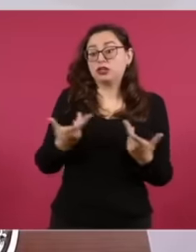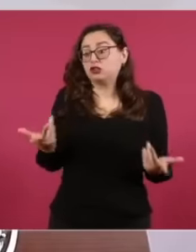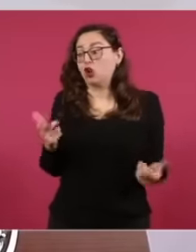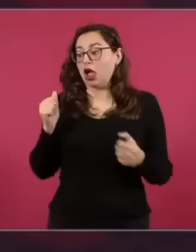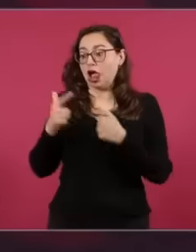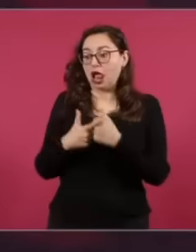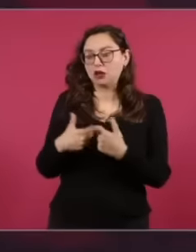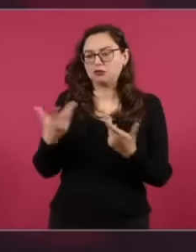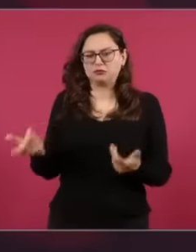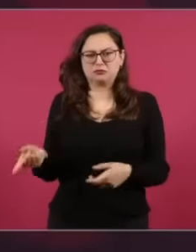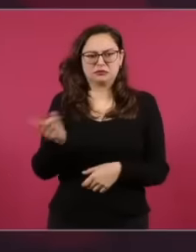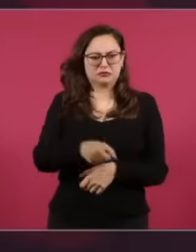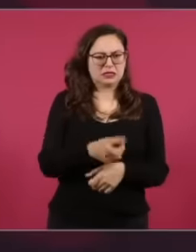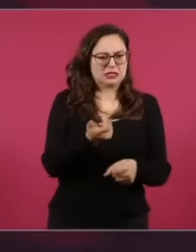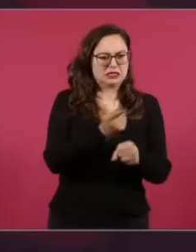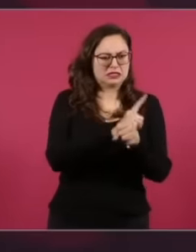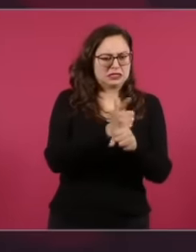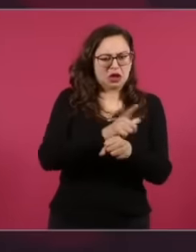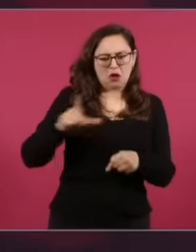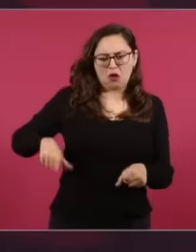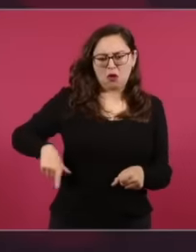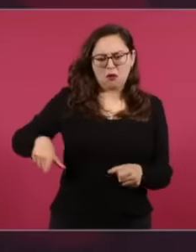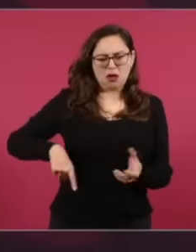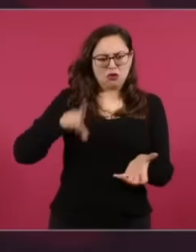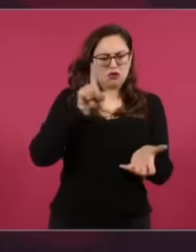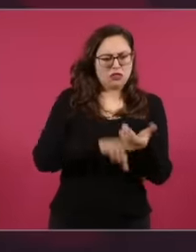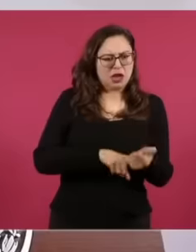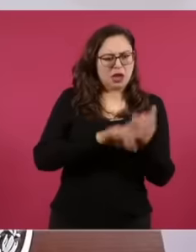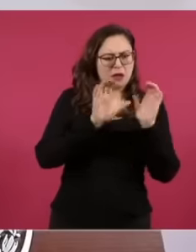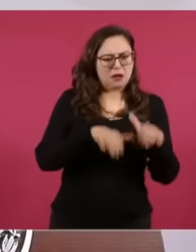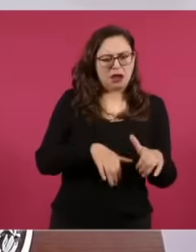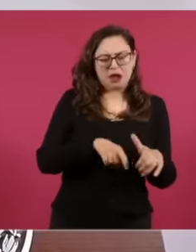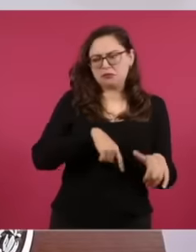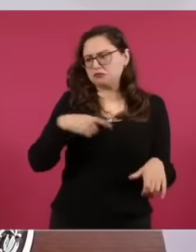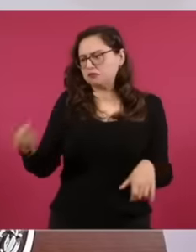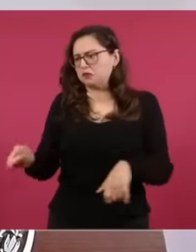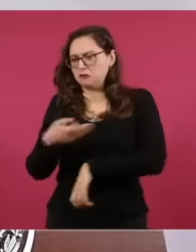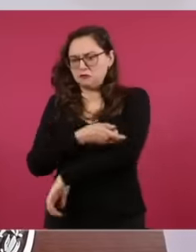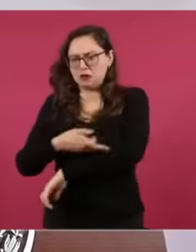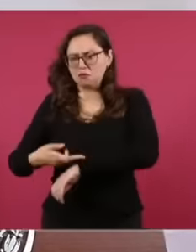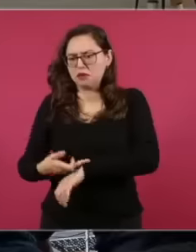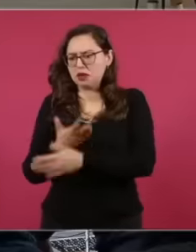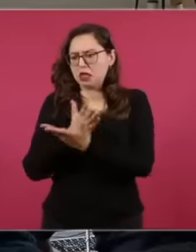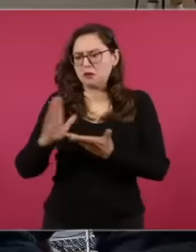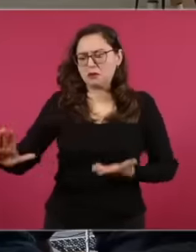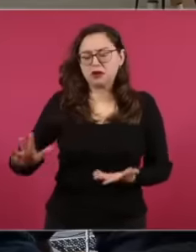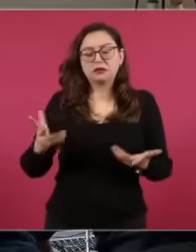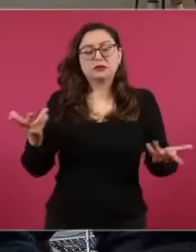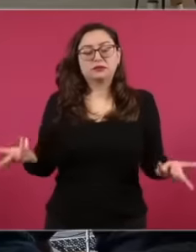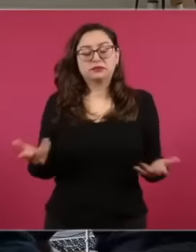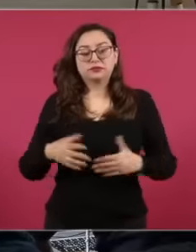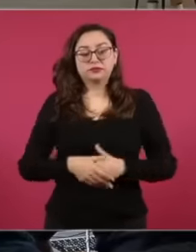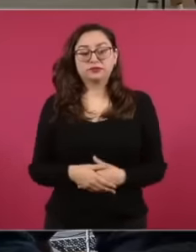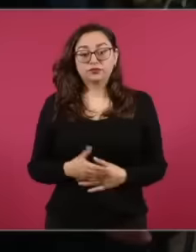and him, in this public case, would you do it with the elements that are being